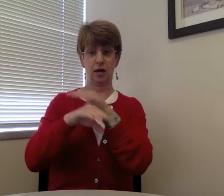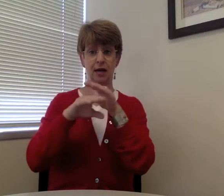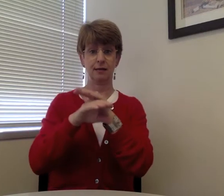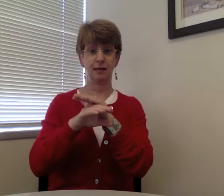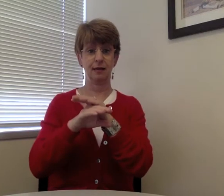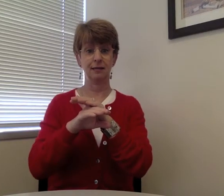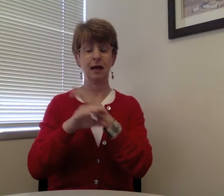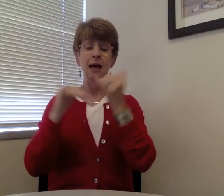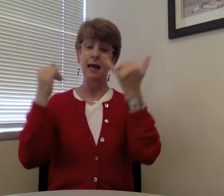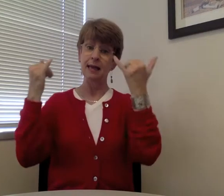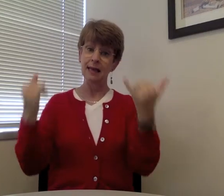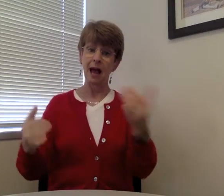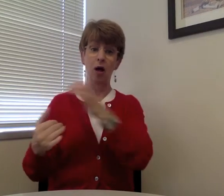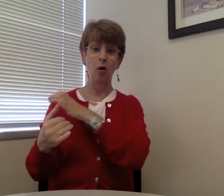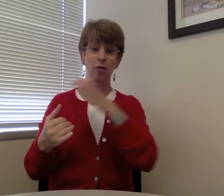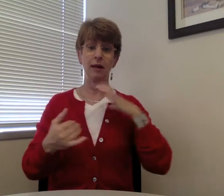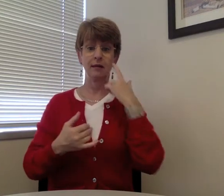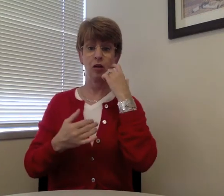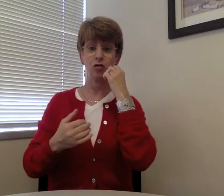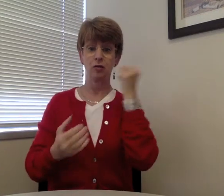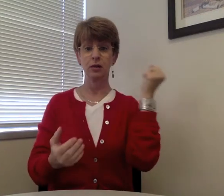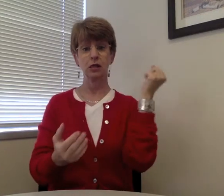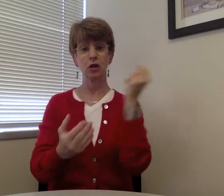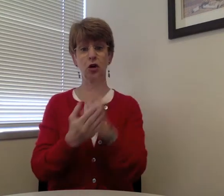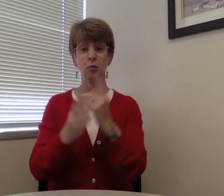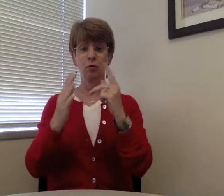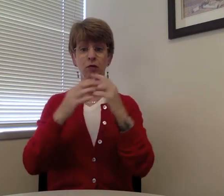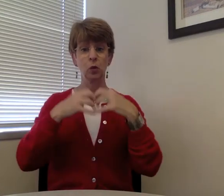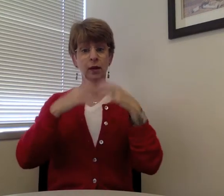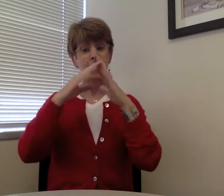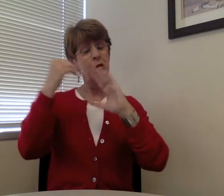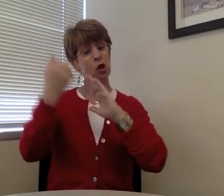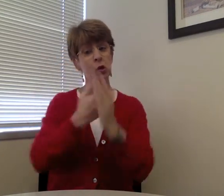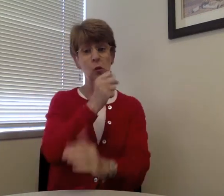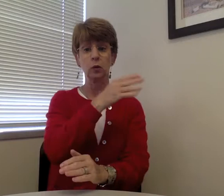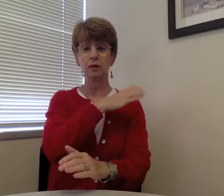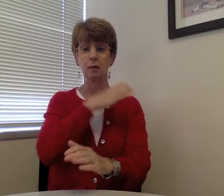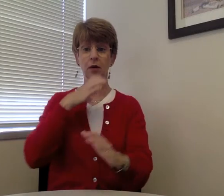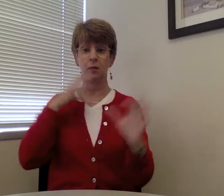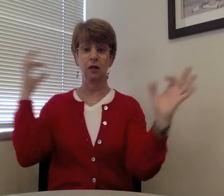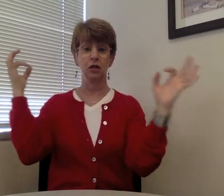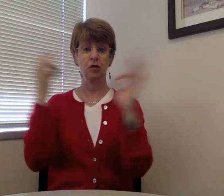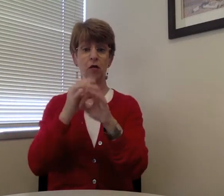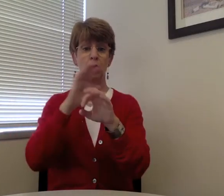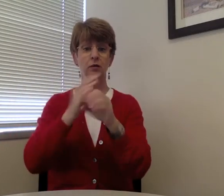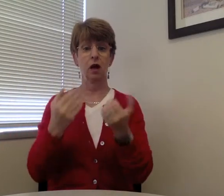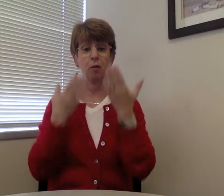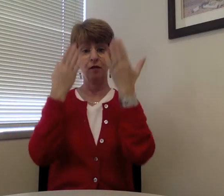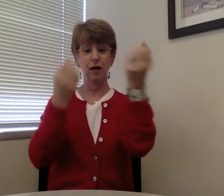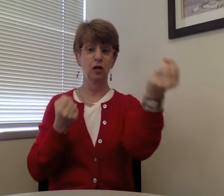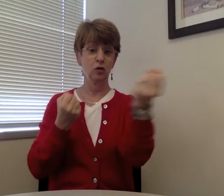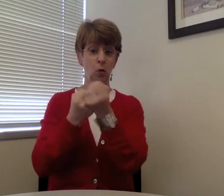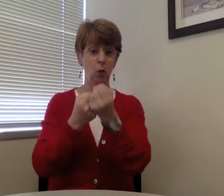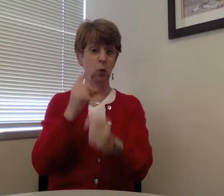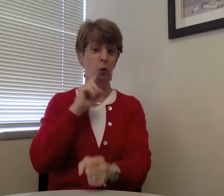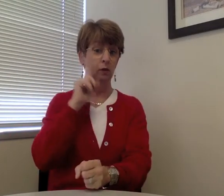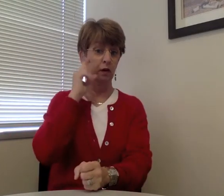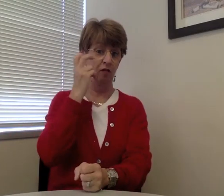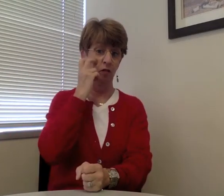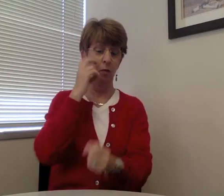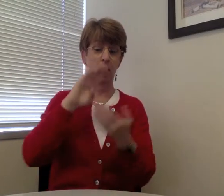Now the council has recently voted to establish a new subcommittee to focus on providing support